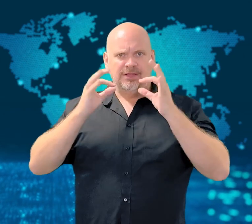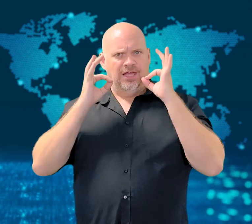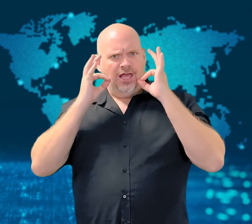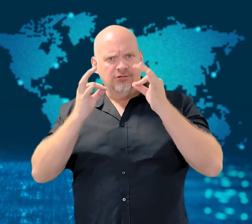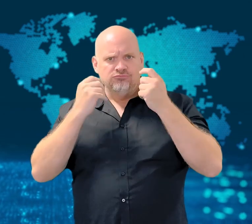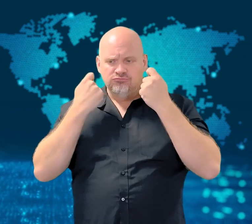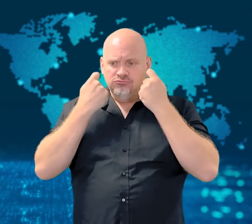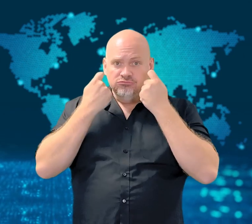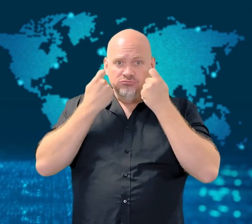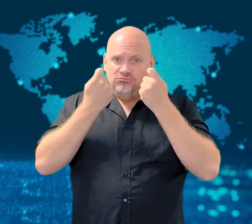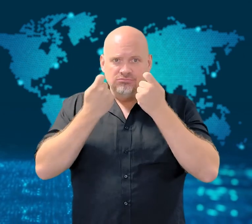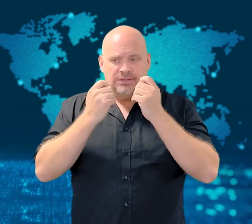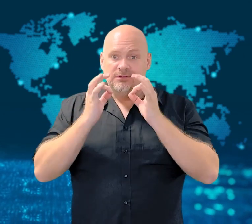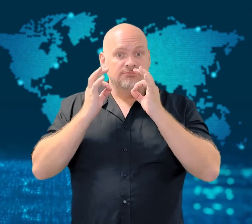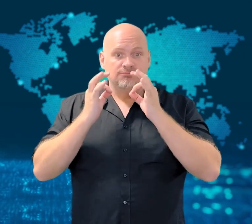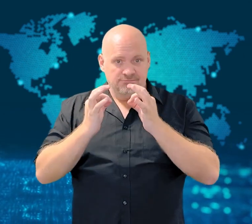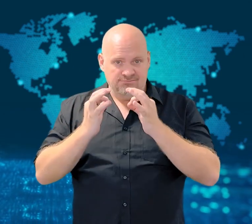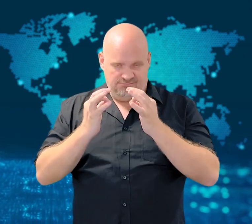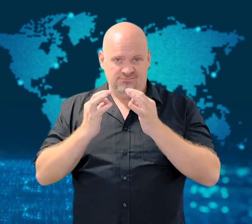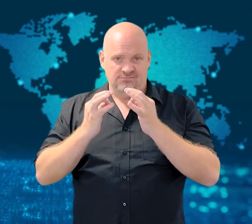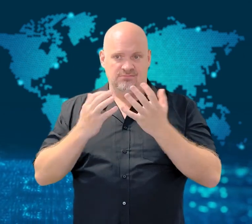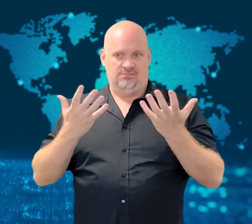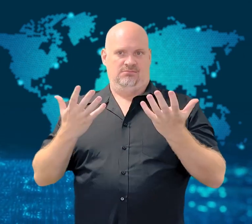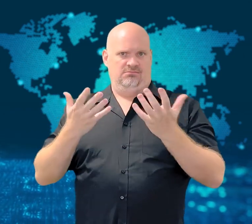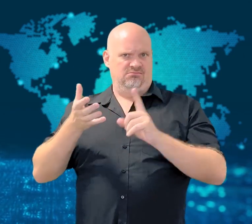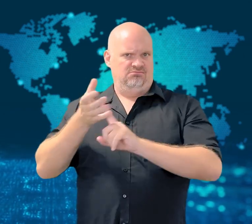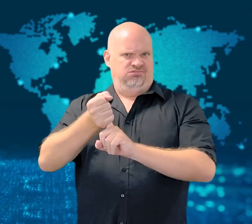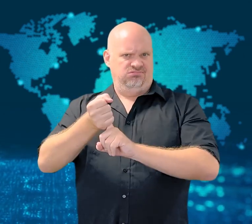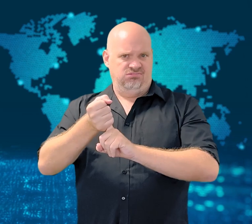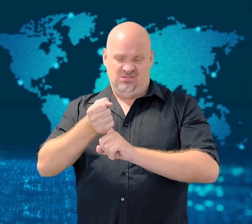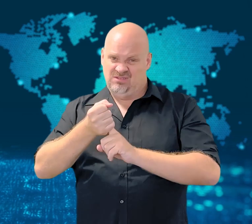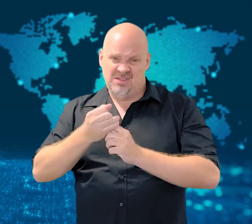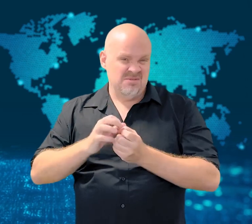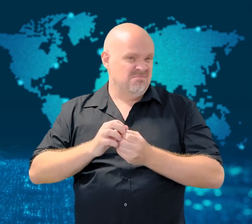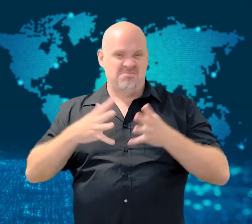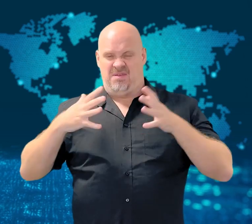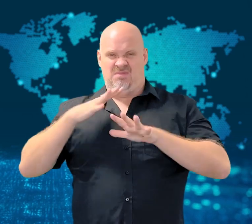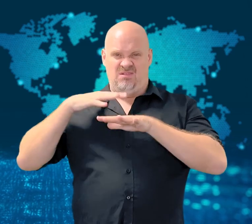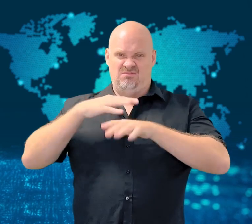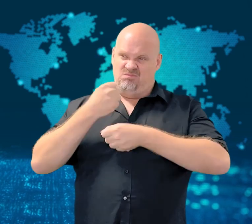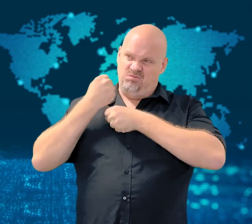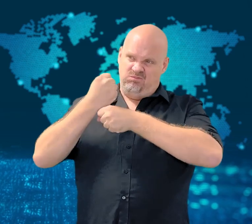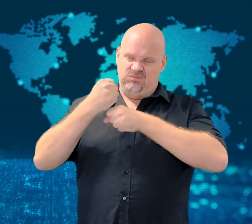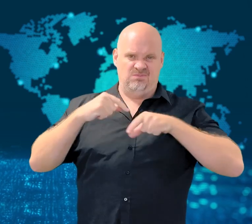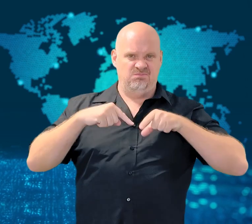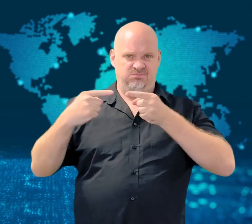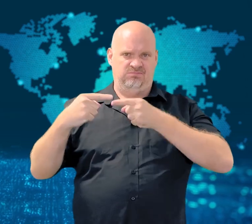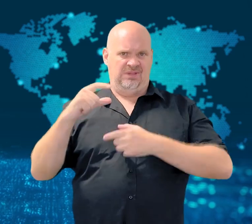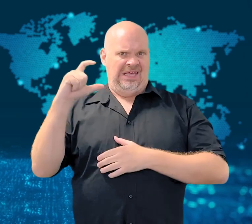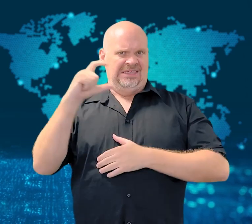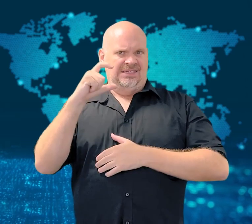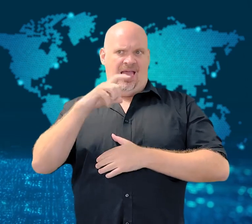Her arrest and death for not wearing a hijab properly has started a movement against